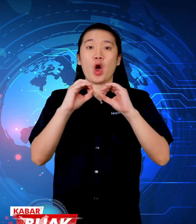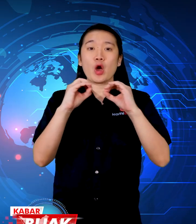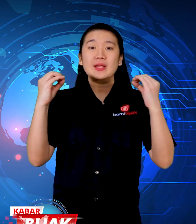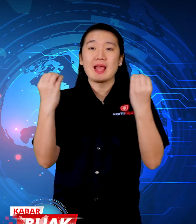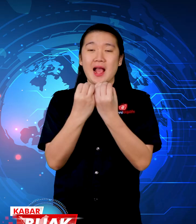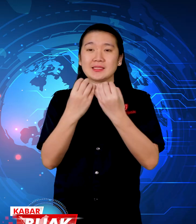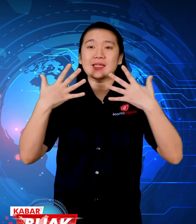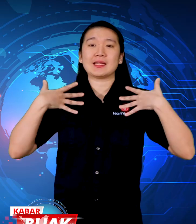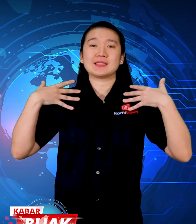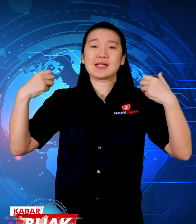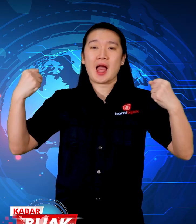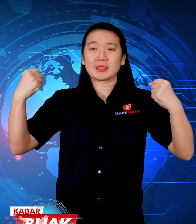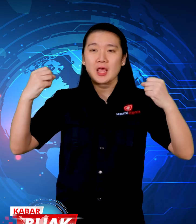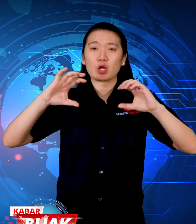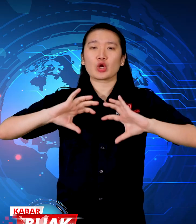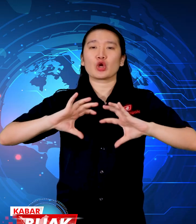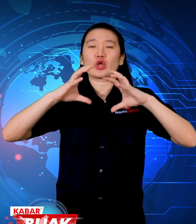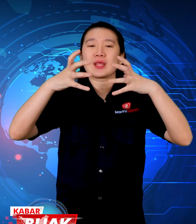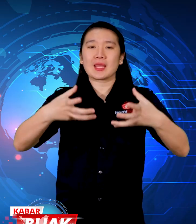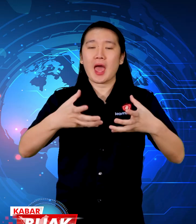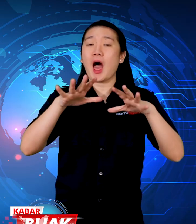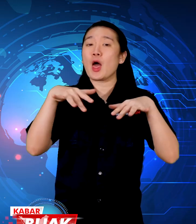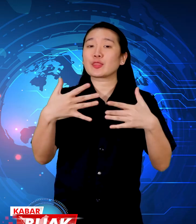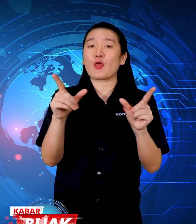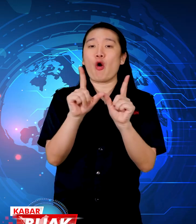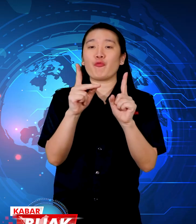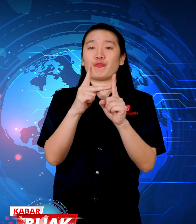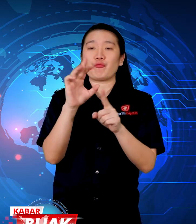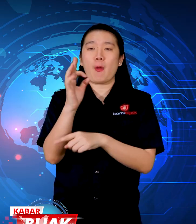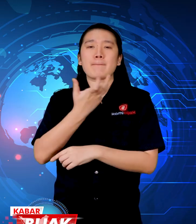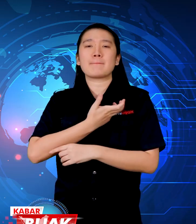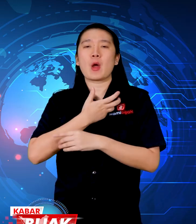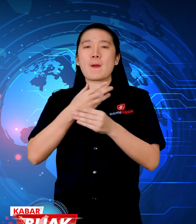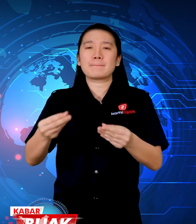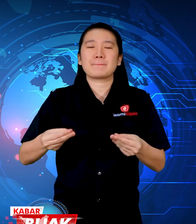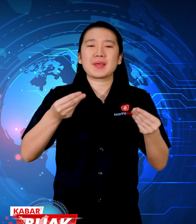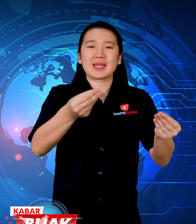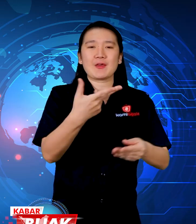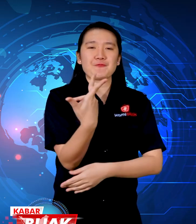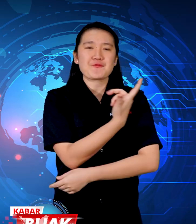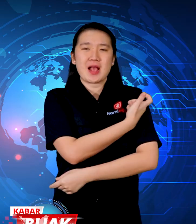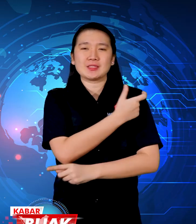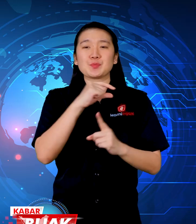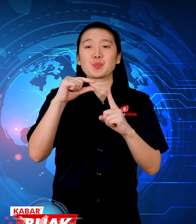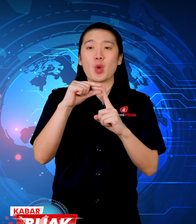The World Health Organization or WHO intends to provide polio vaccinations